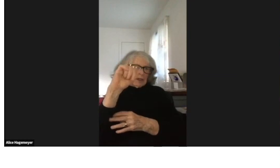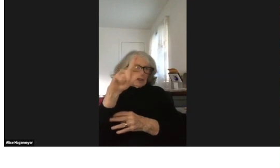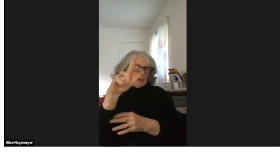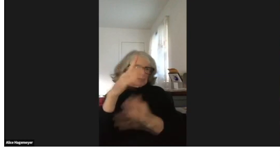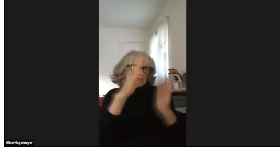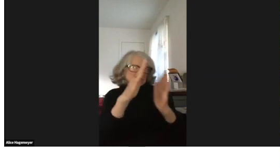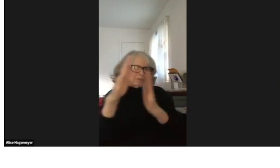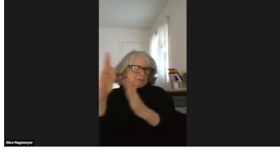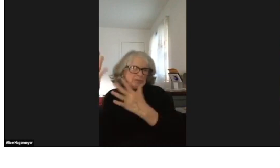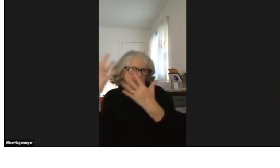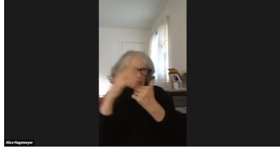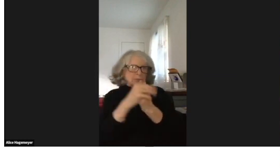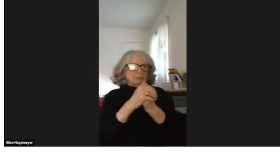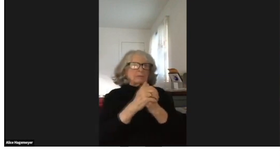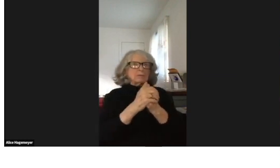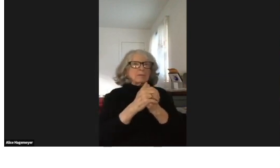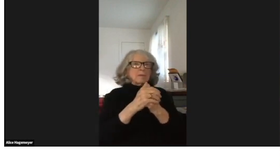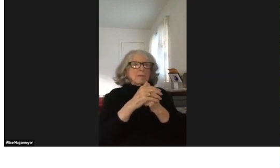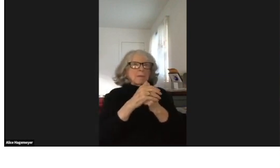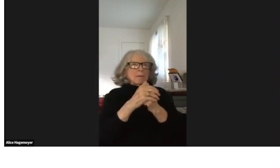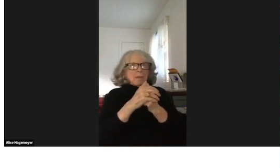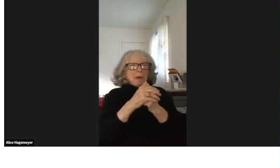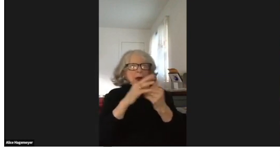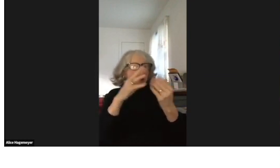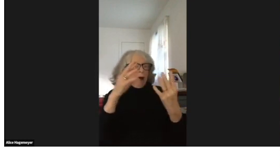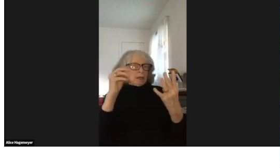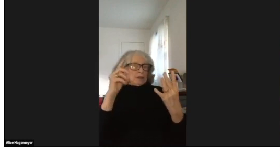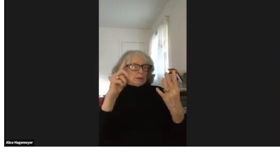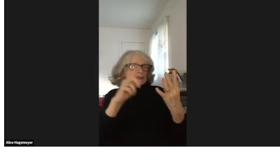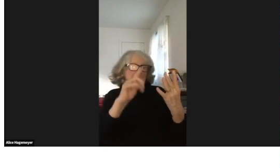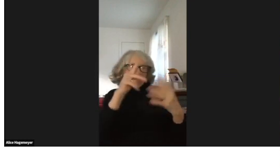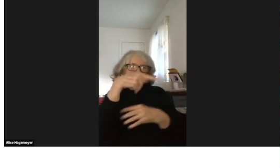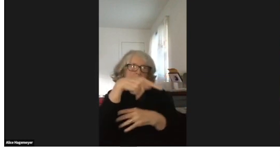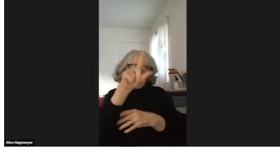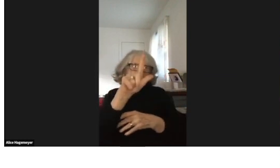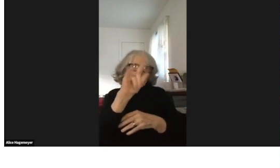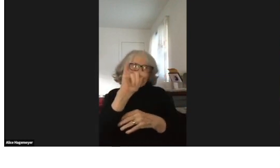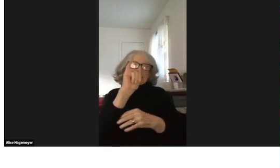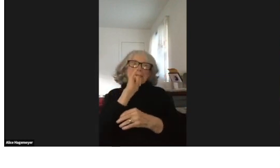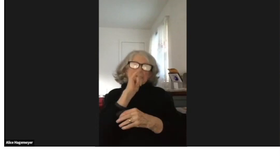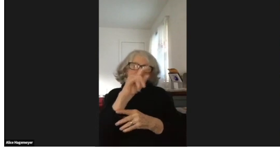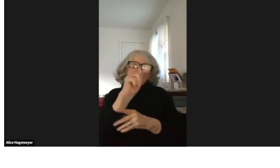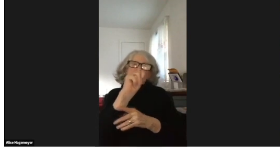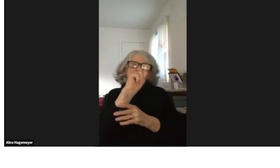And then there are special -- oh.